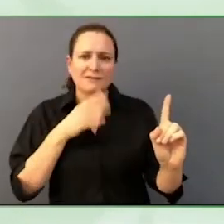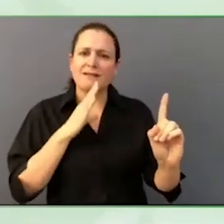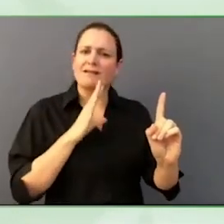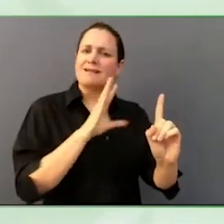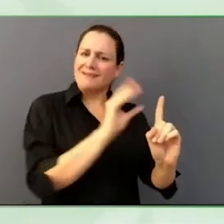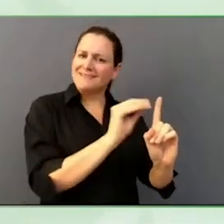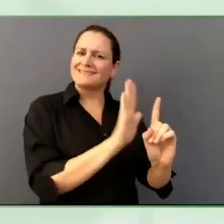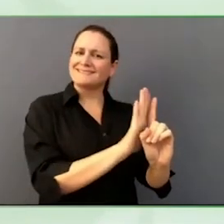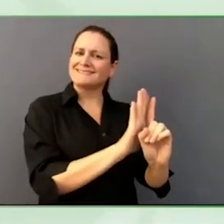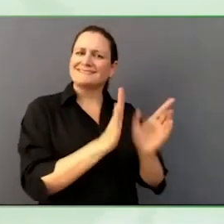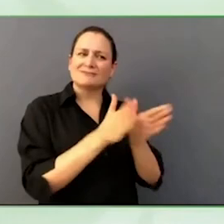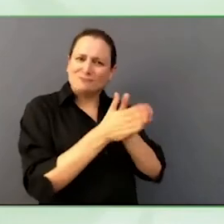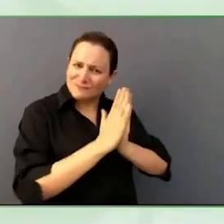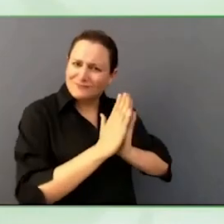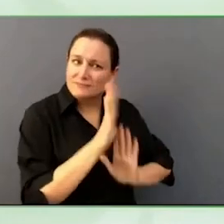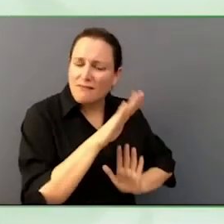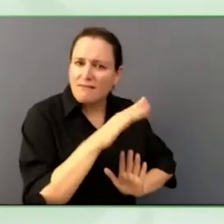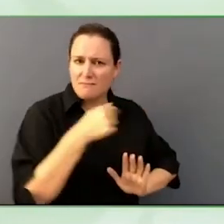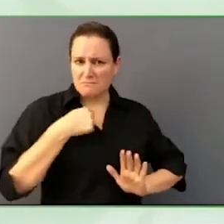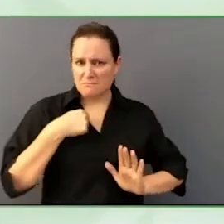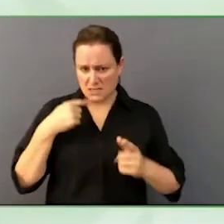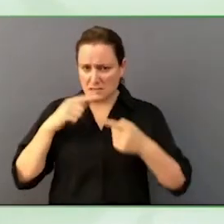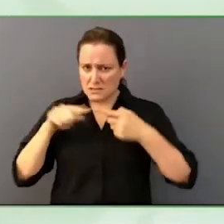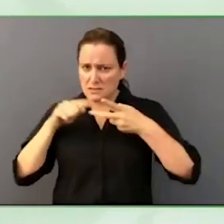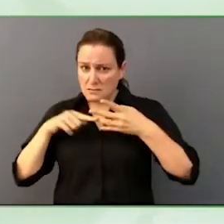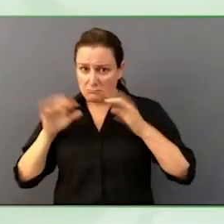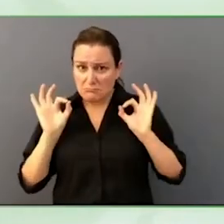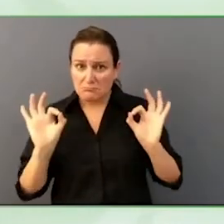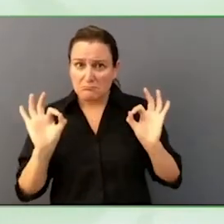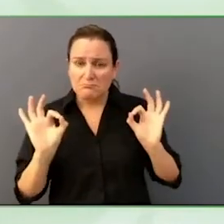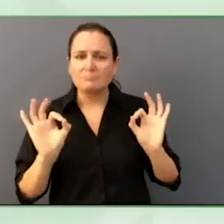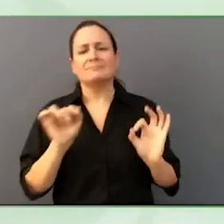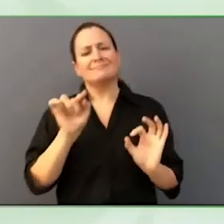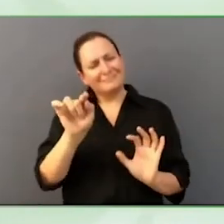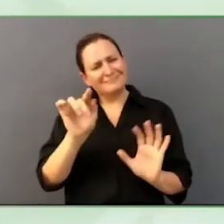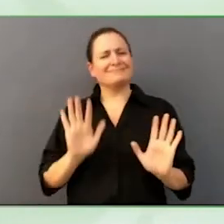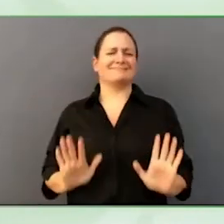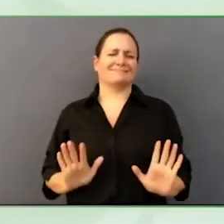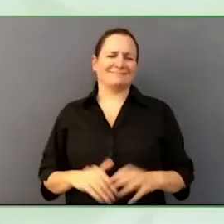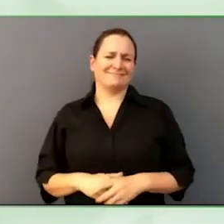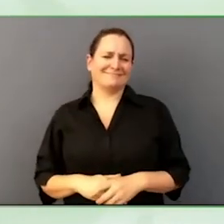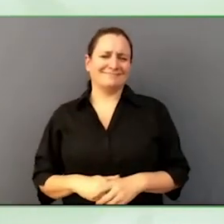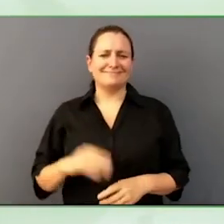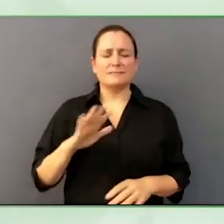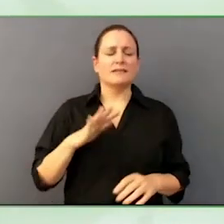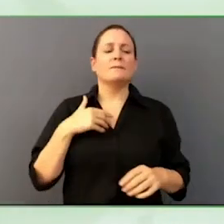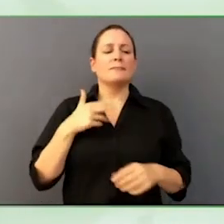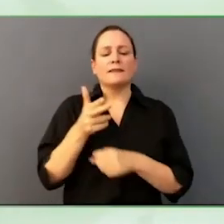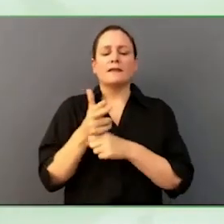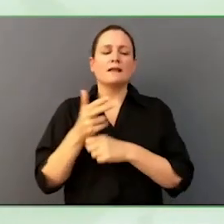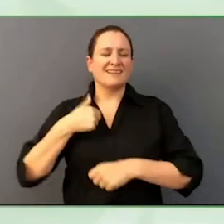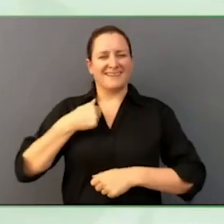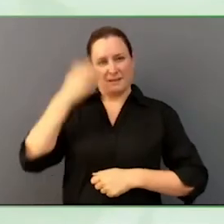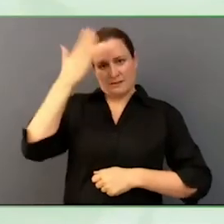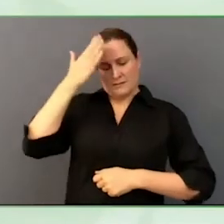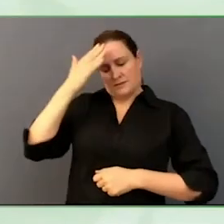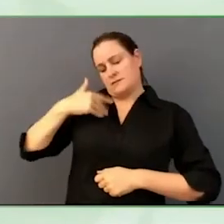better to ask and communicate, rather than to ignore and exclude someone from society. I couldn't agree more.